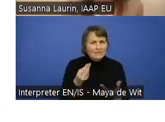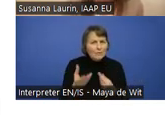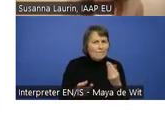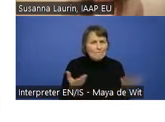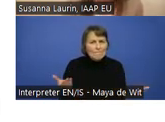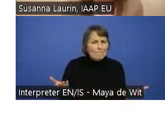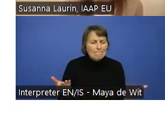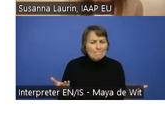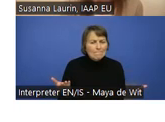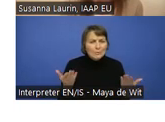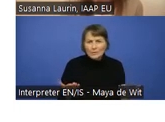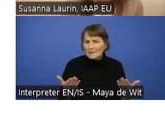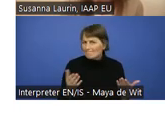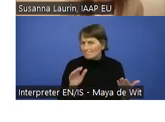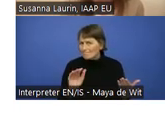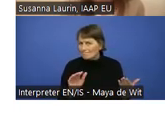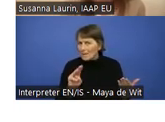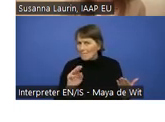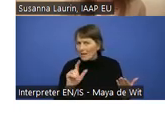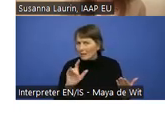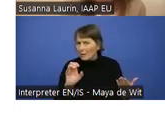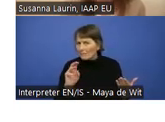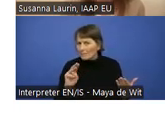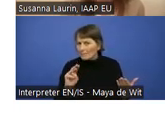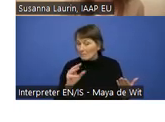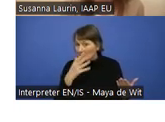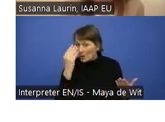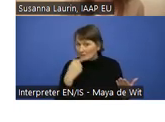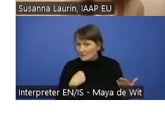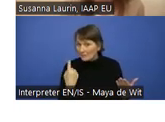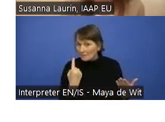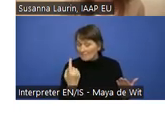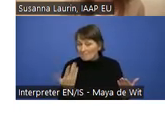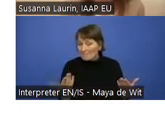Malcolm, did you have anything more that I forgot?